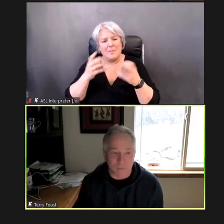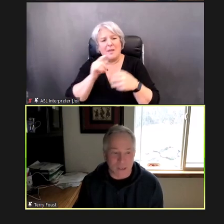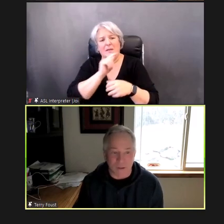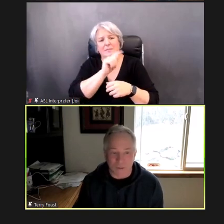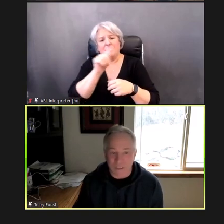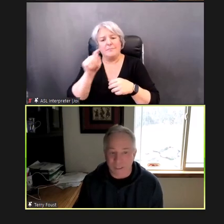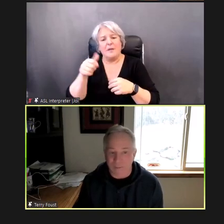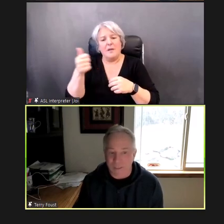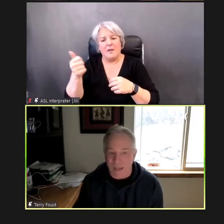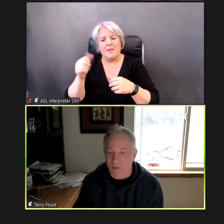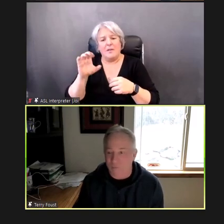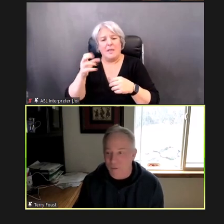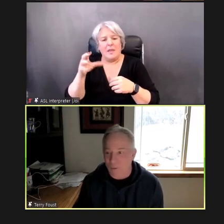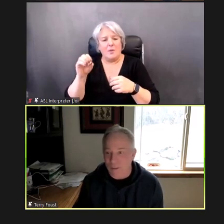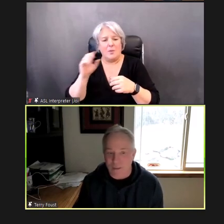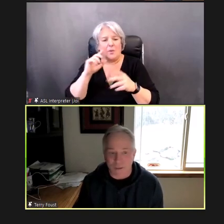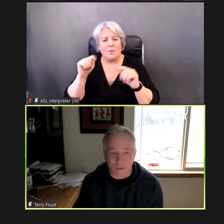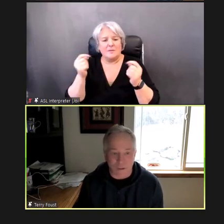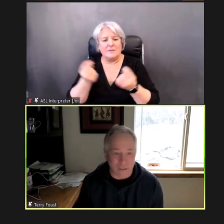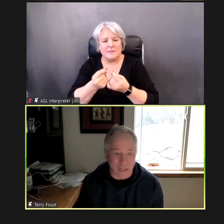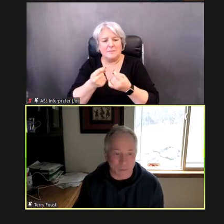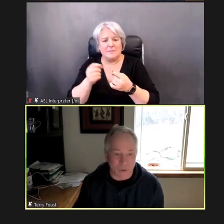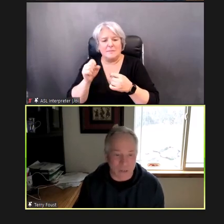staff, as well as local collaborators, have provided